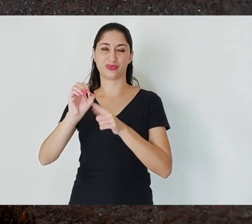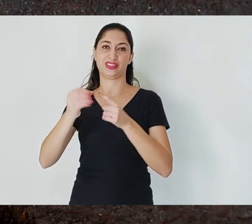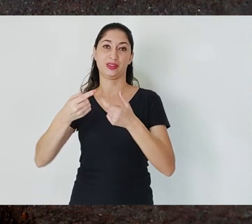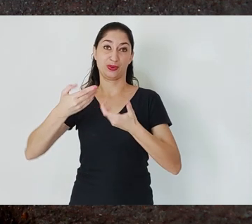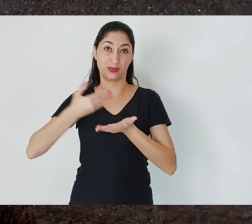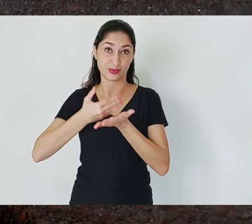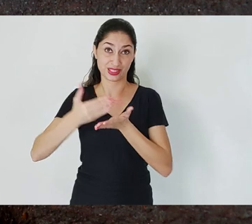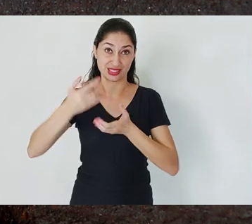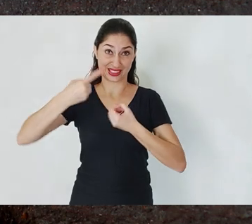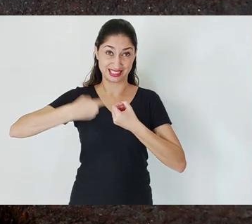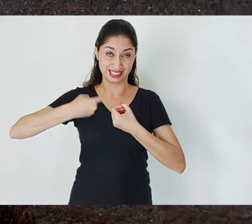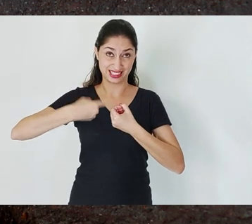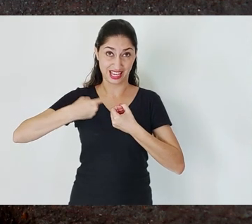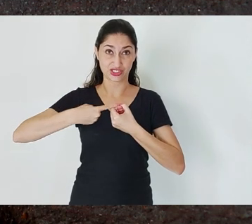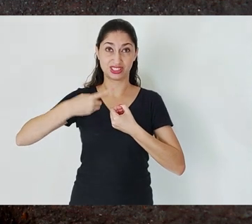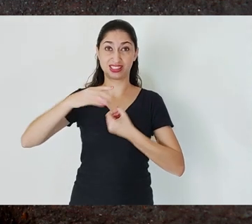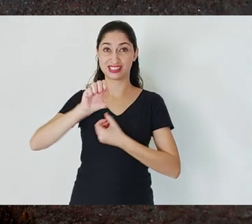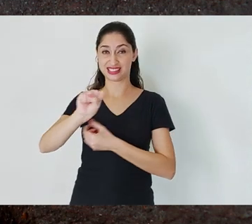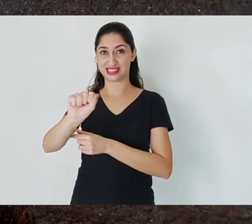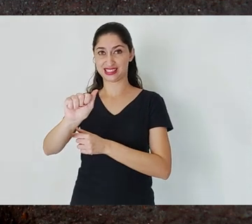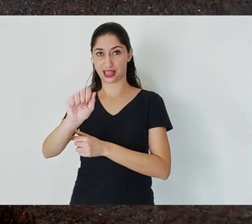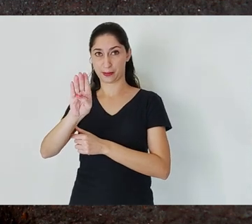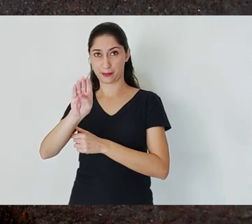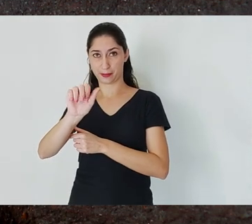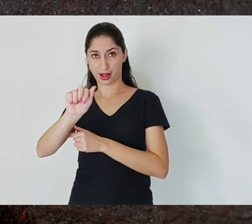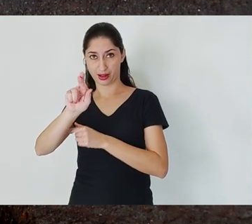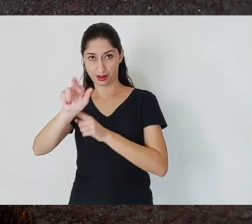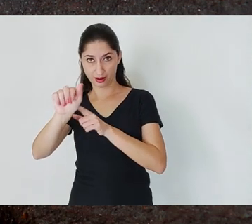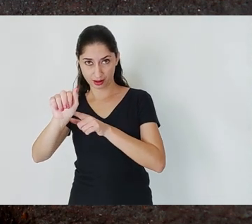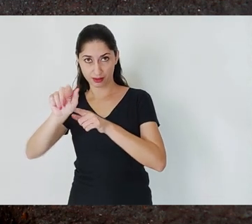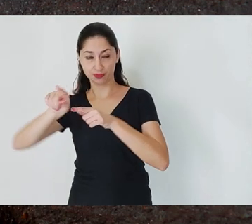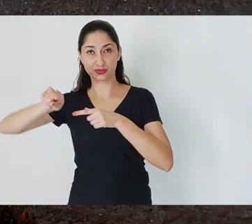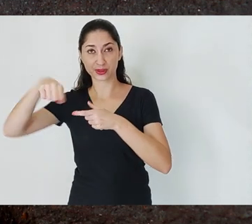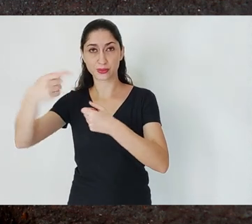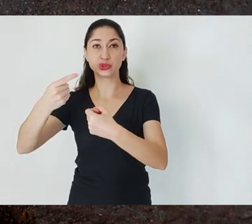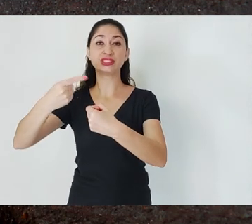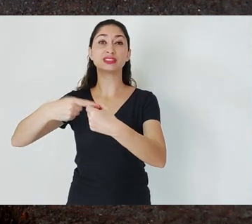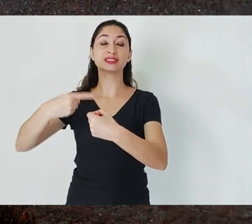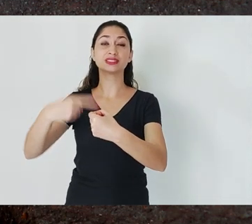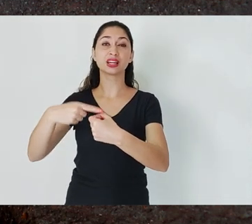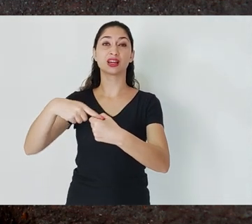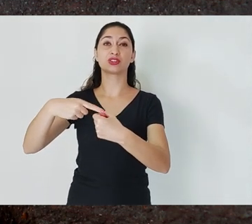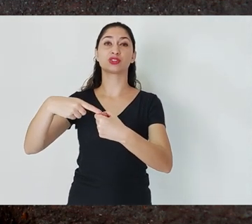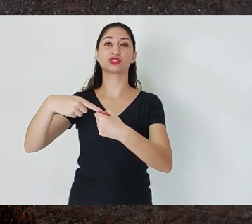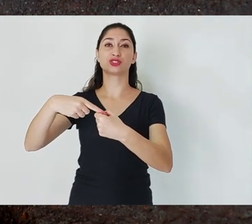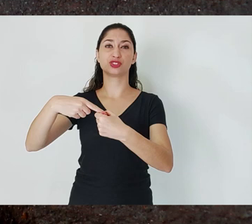Alongside this, the manufacturing of iron, a discussion begins regarding